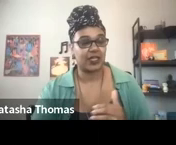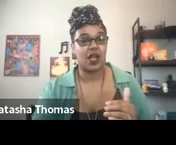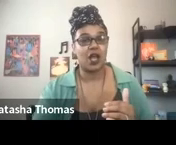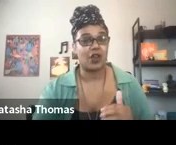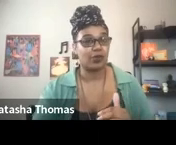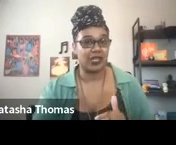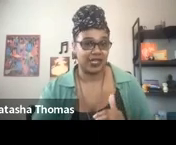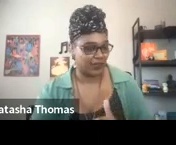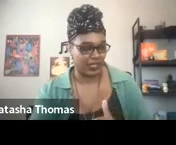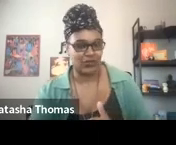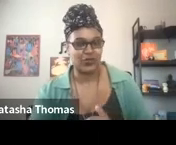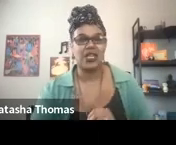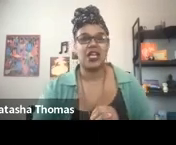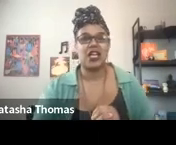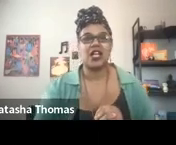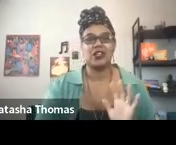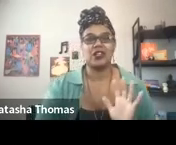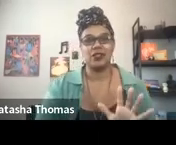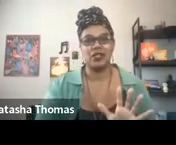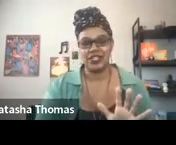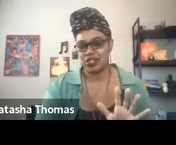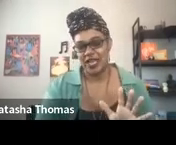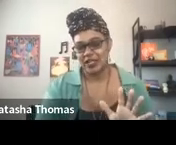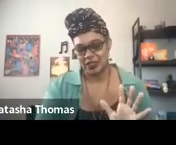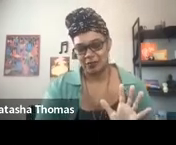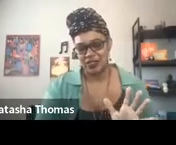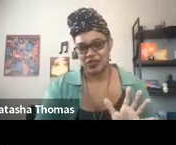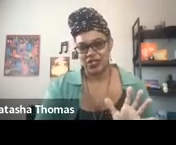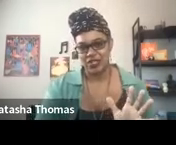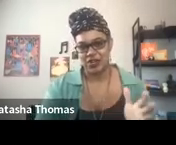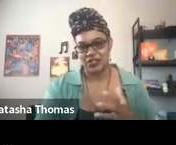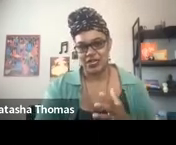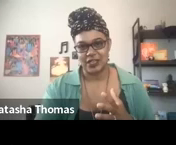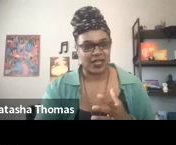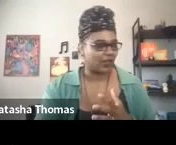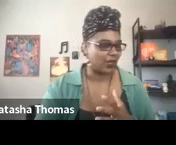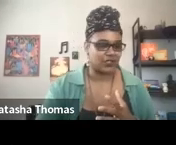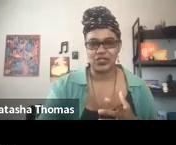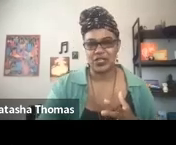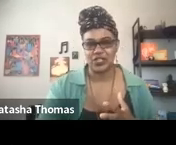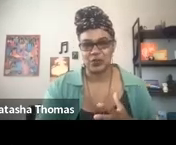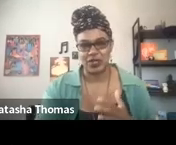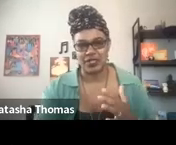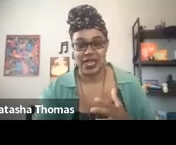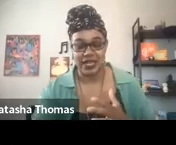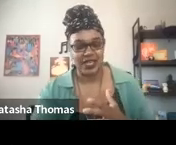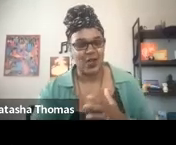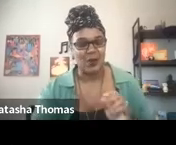It's going to autoplay the video. I'll look at the chat and make sure that there aren't any like questions or issues with the tech.